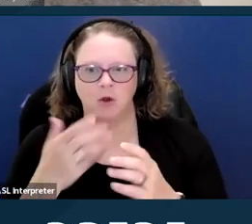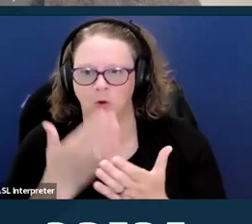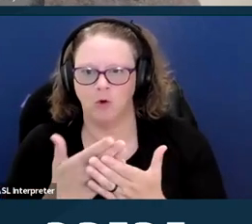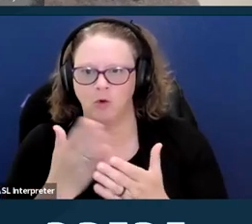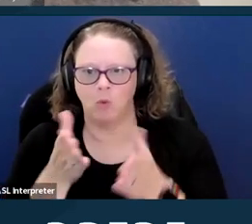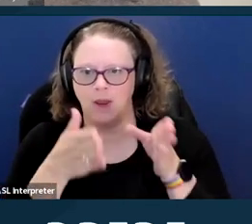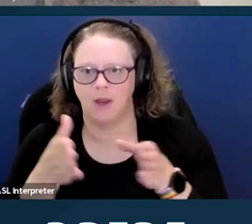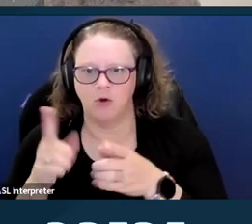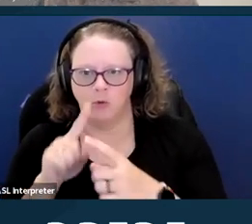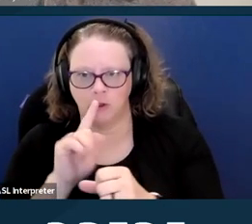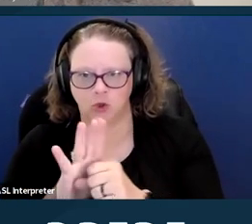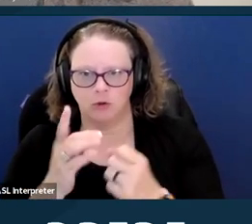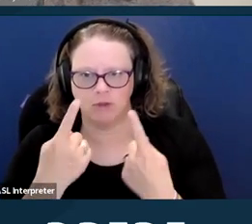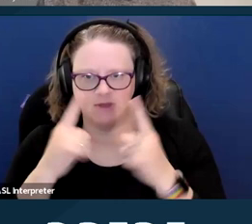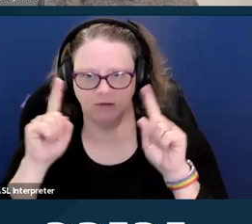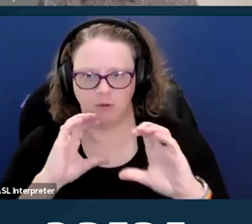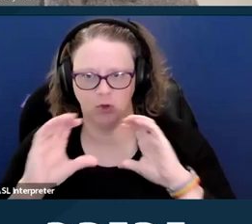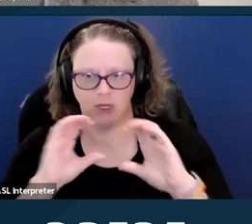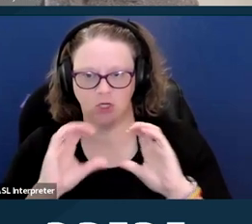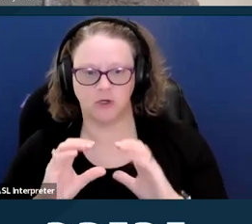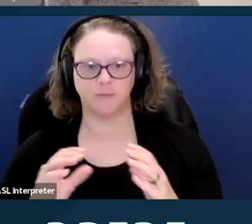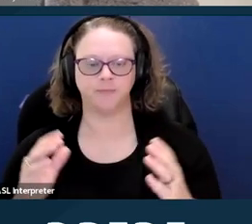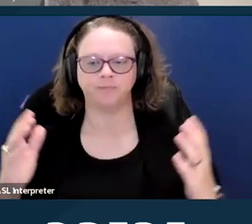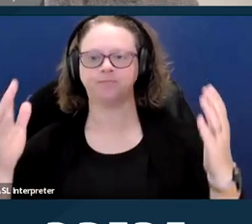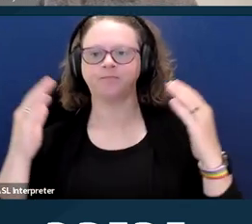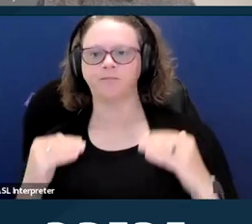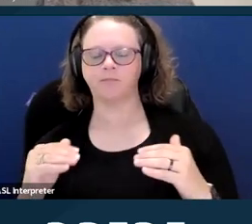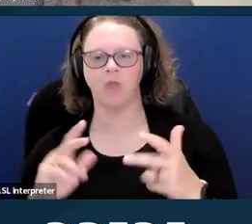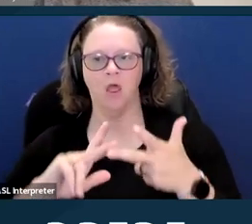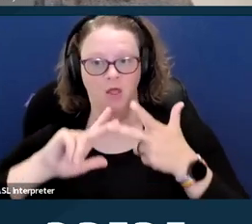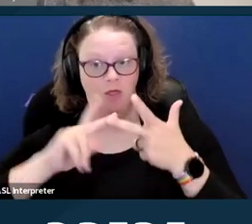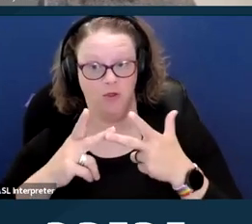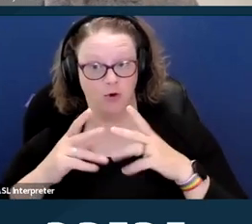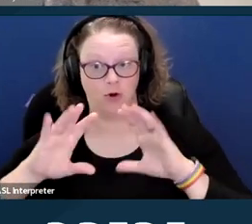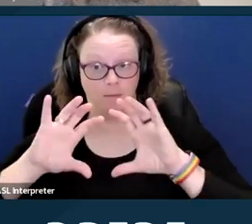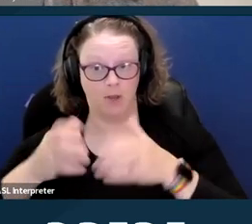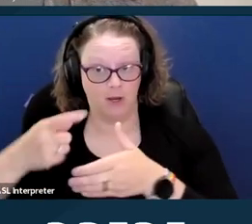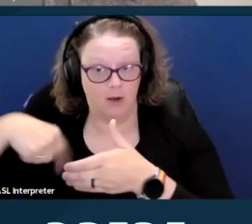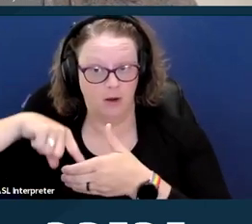Next slide, please. And the third bucket is ensuring that a provider's facilities